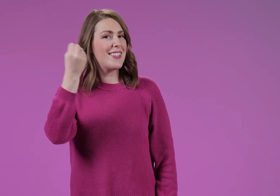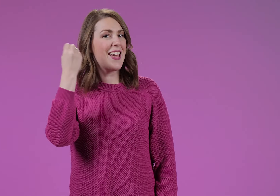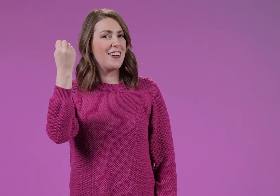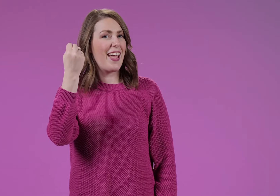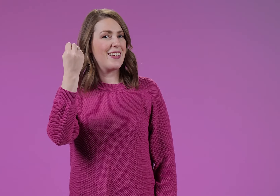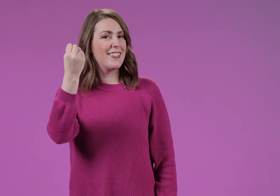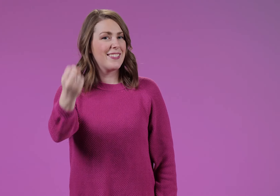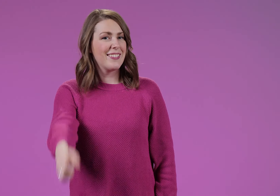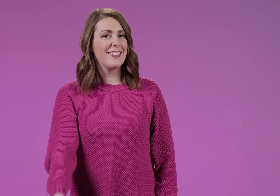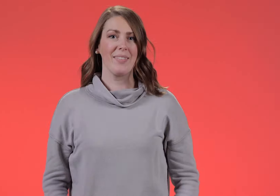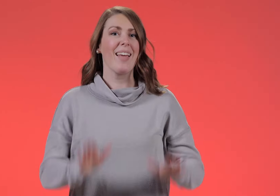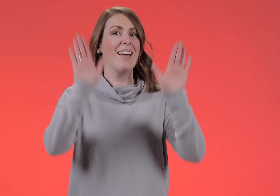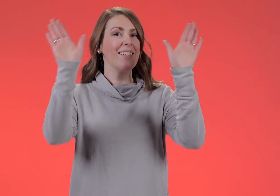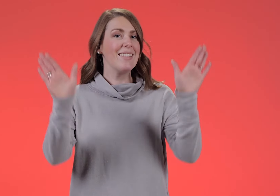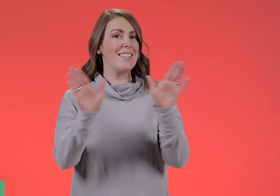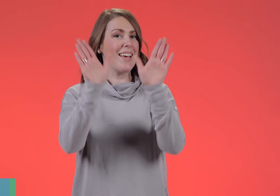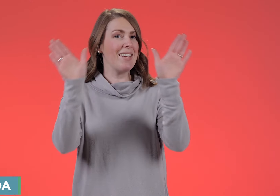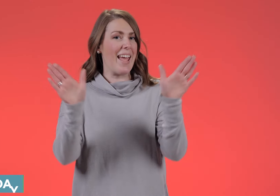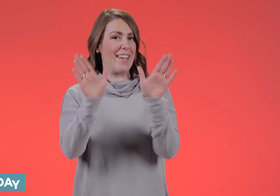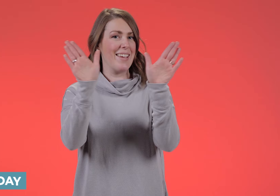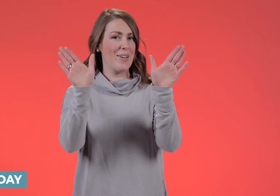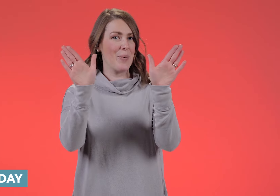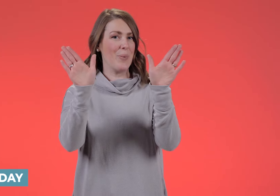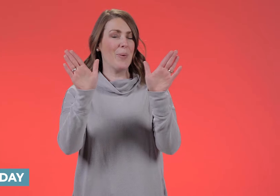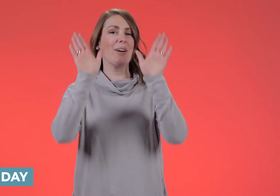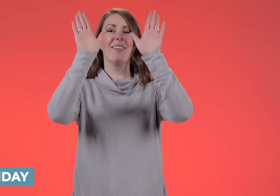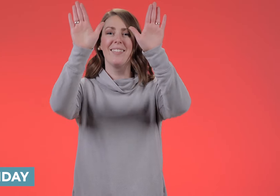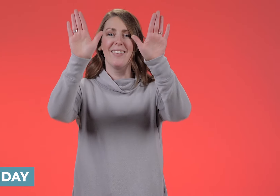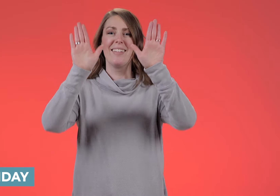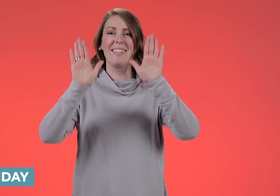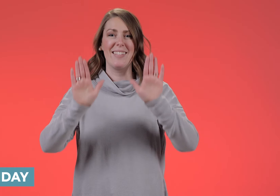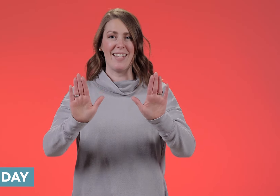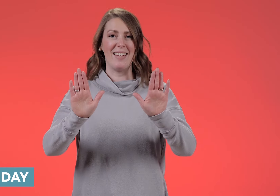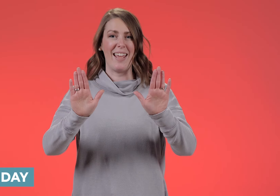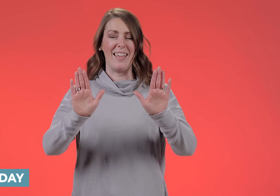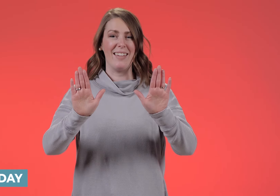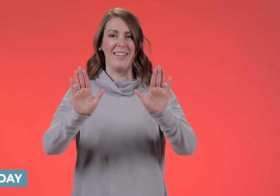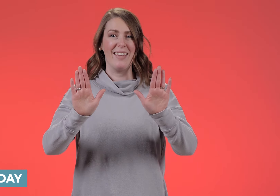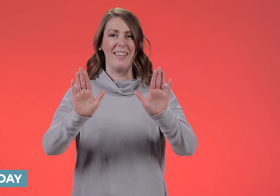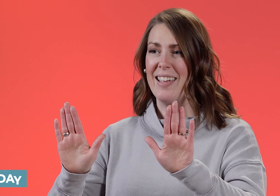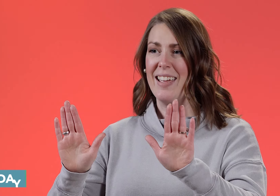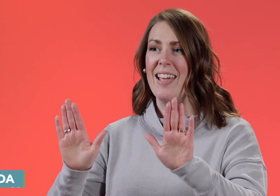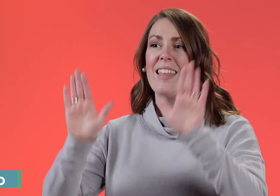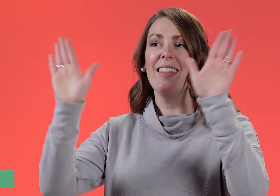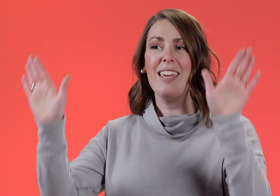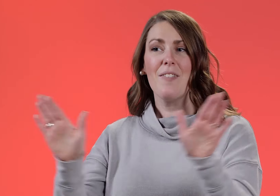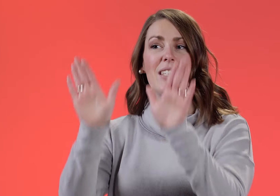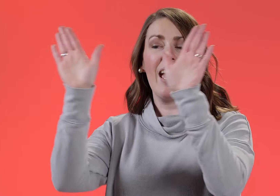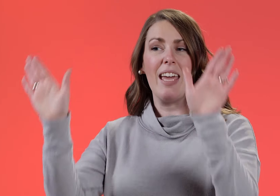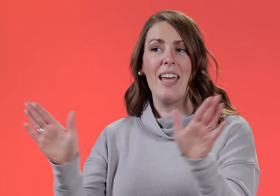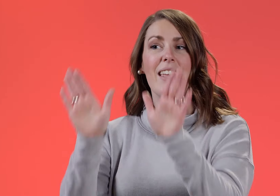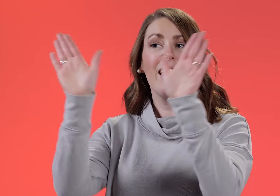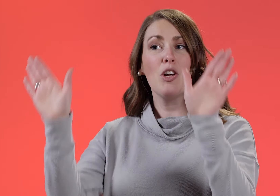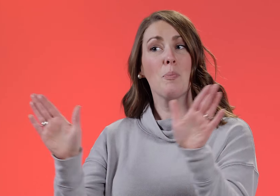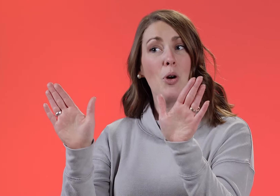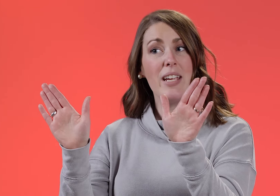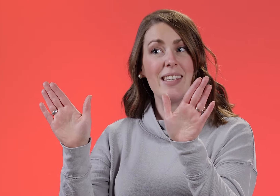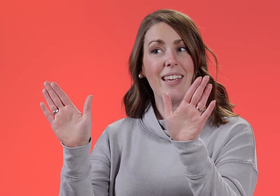SATURDAY SUNDAY or SUNDAY Think of a day that you're praising.